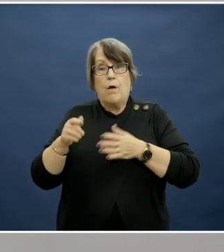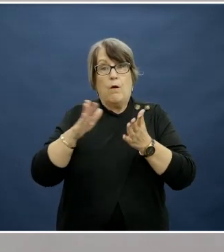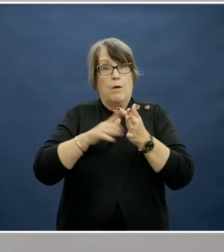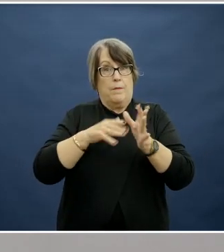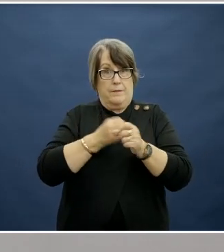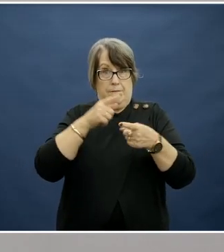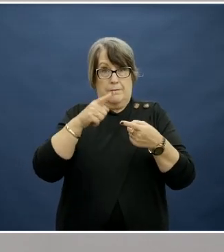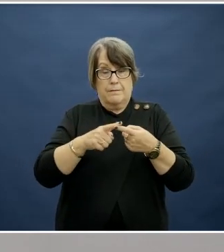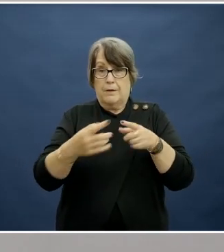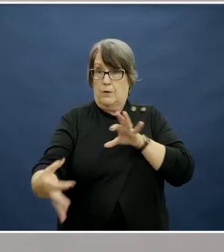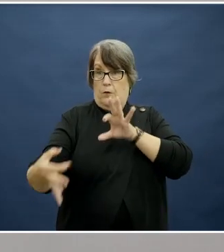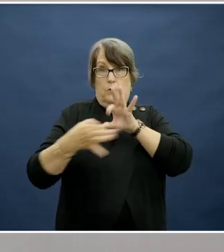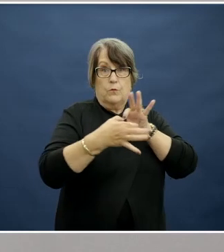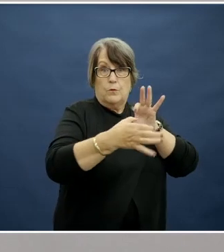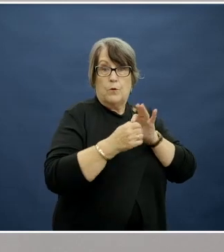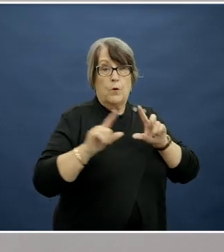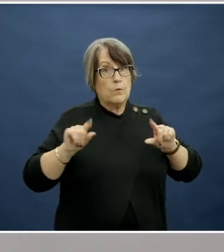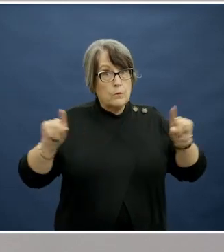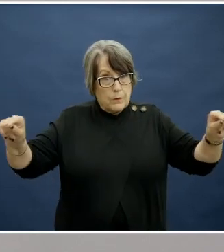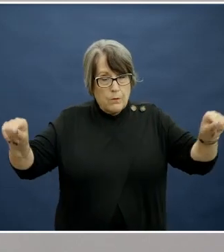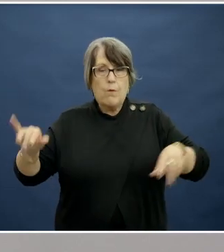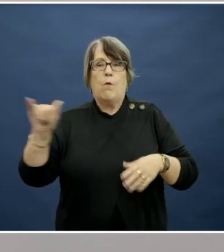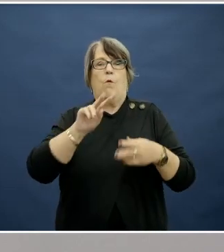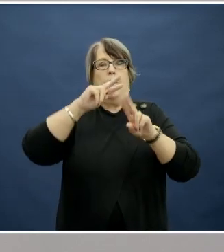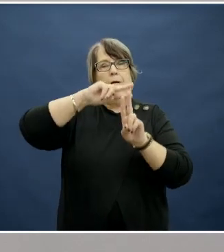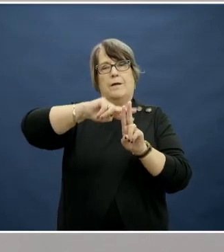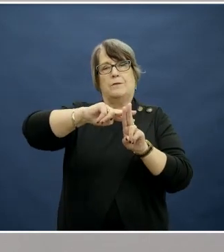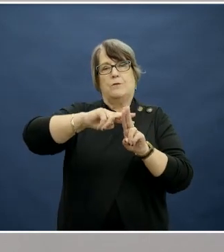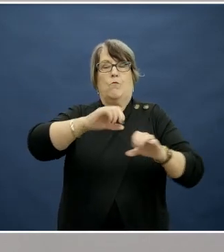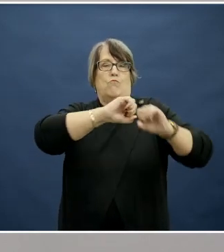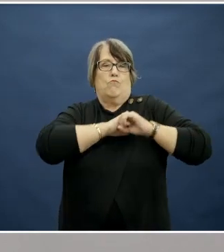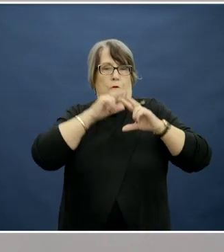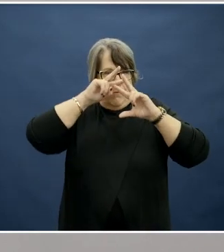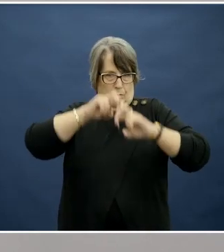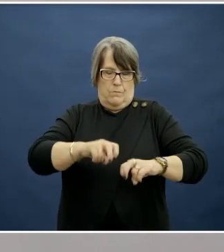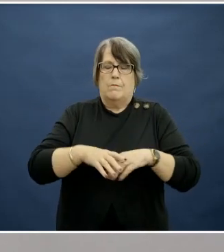So you can join the conversation on Twitter or use the hashtag Brave Research.